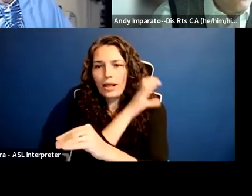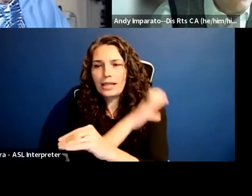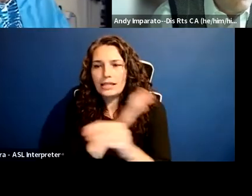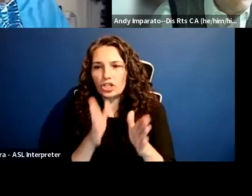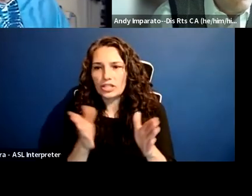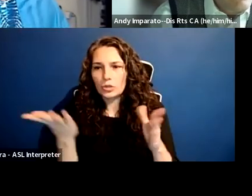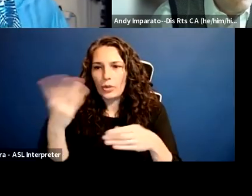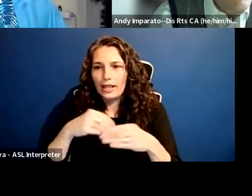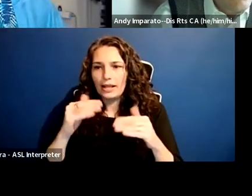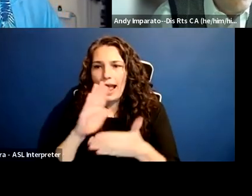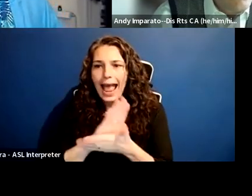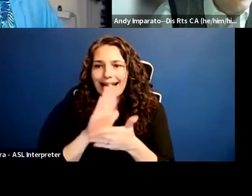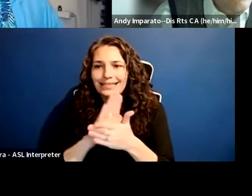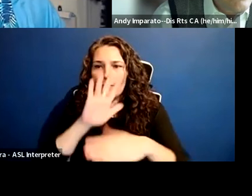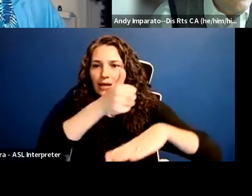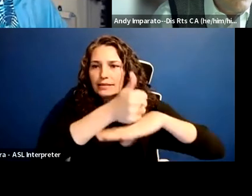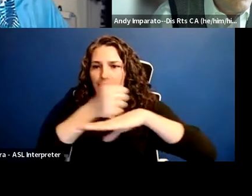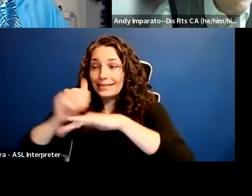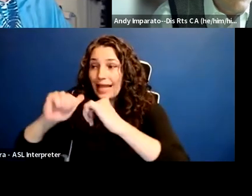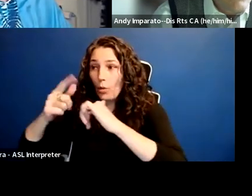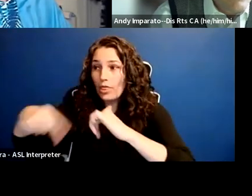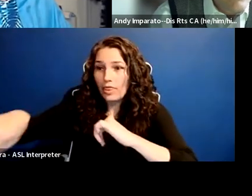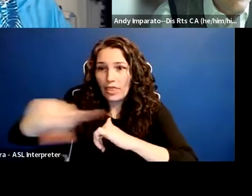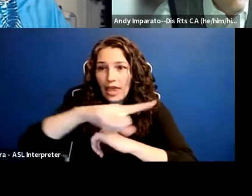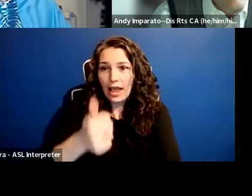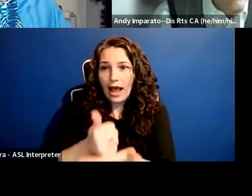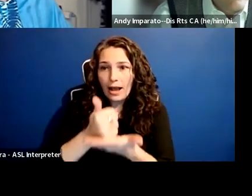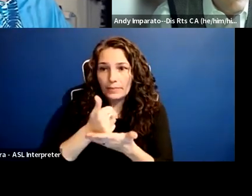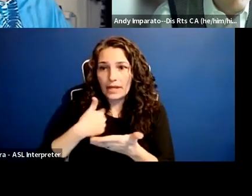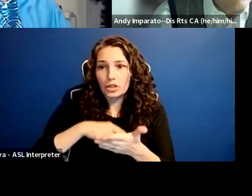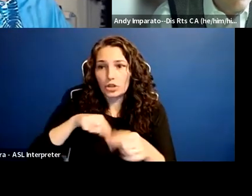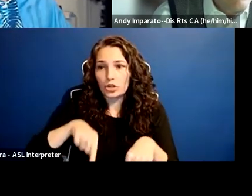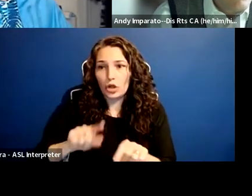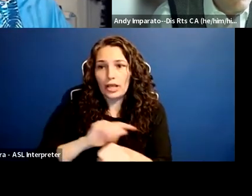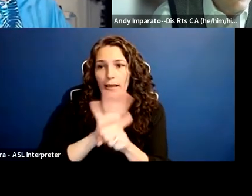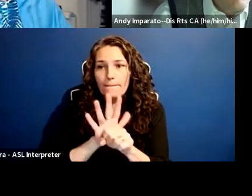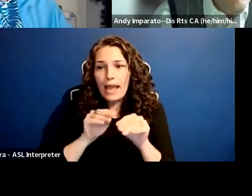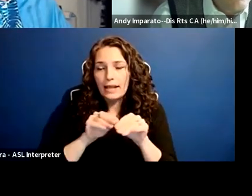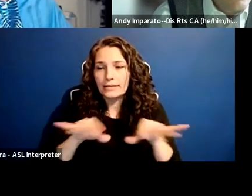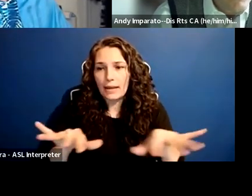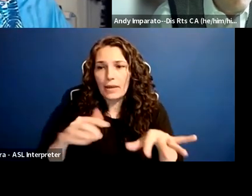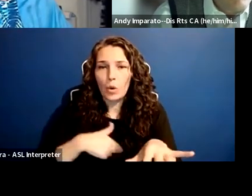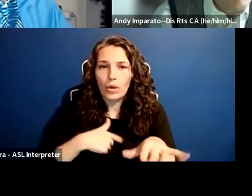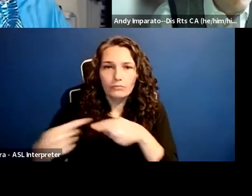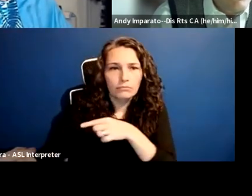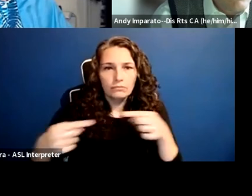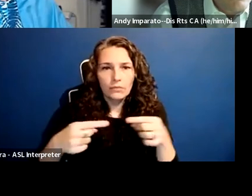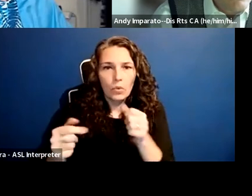were incredibly helpful to us during the pandemic. We had a fight with the California Department of Public Health